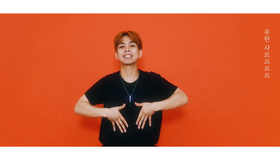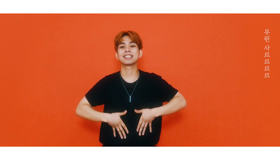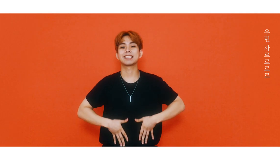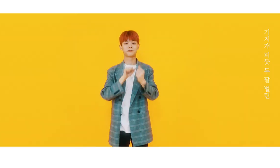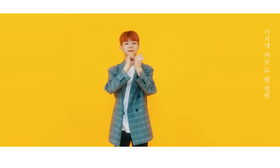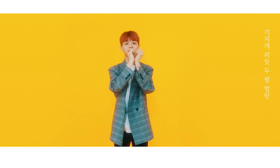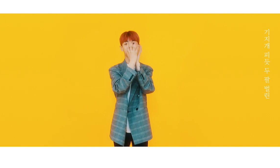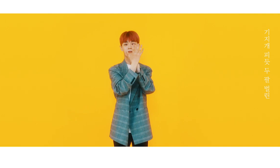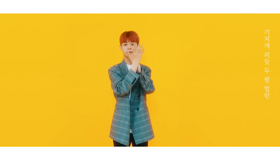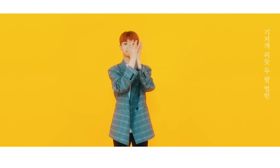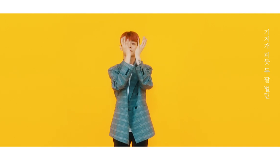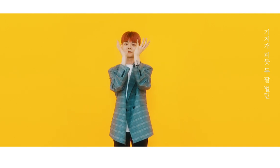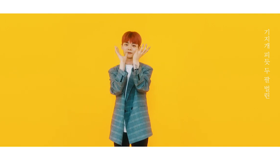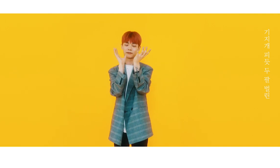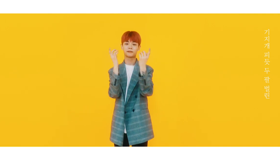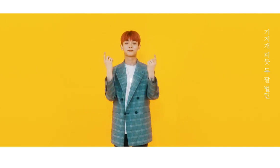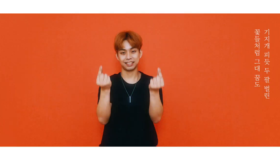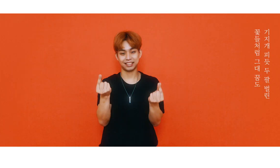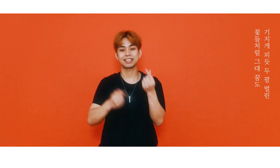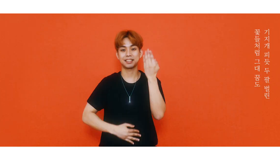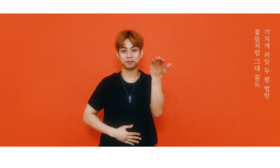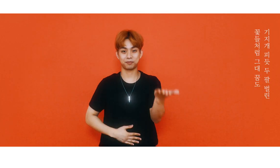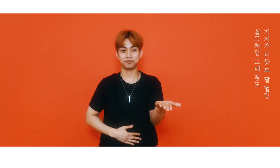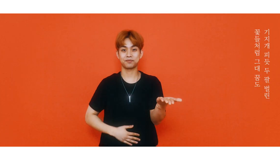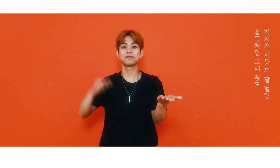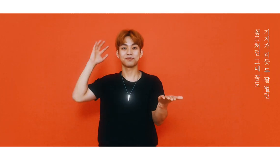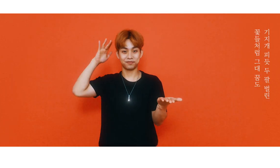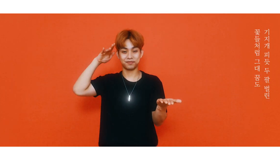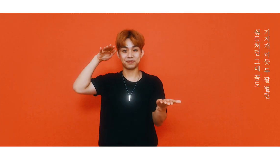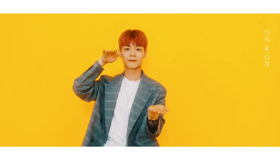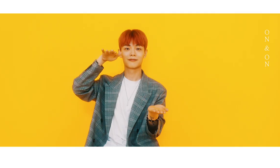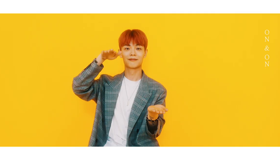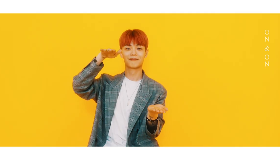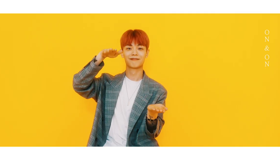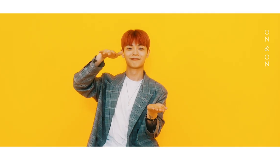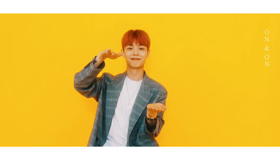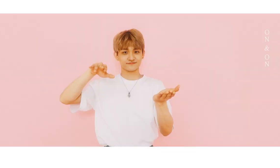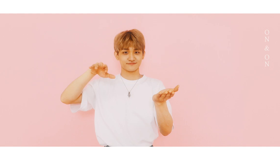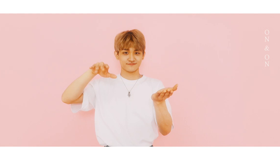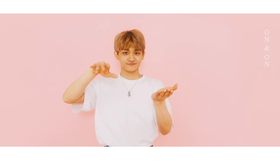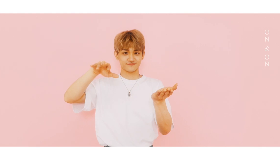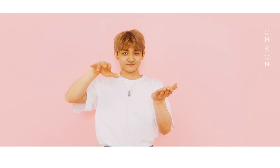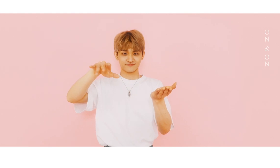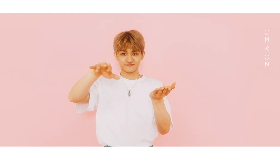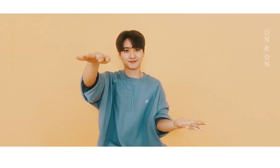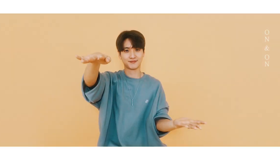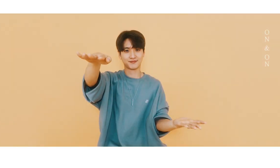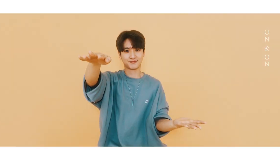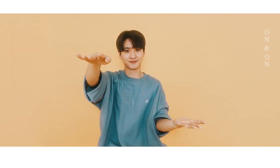Like flowers with open arms, your dreams go on & on